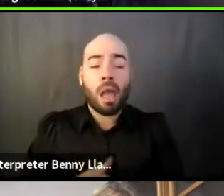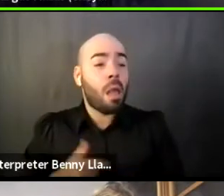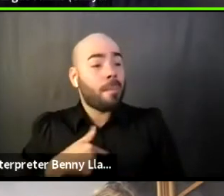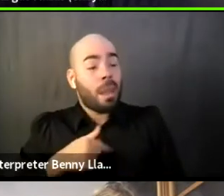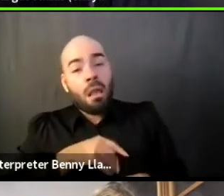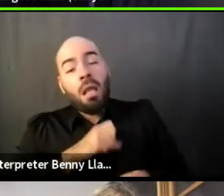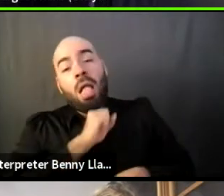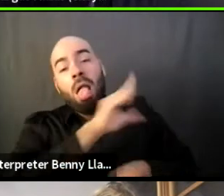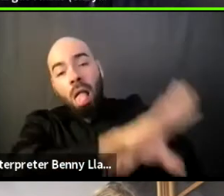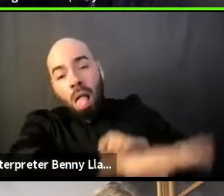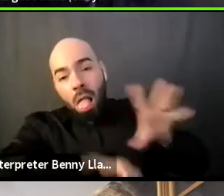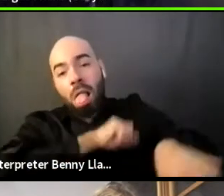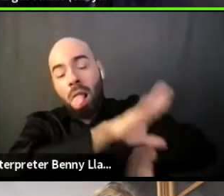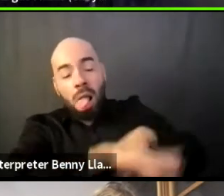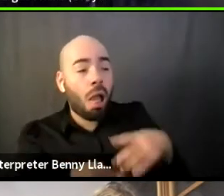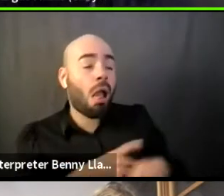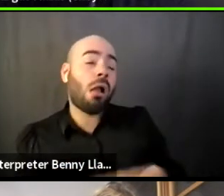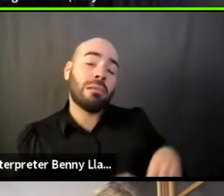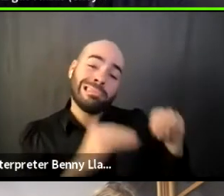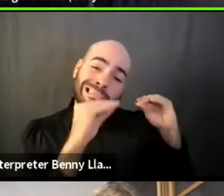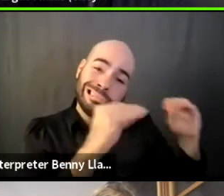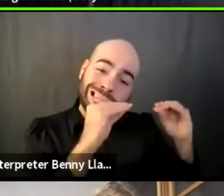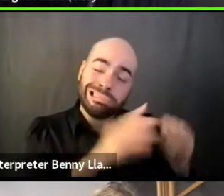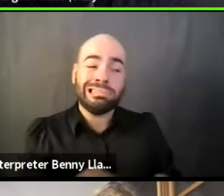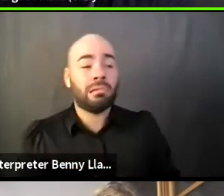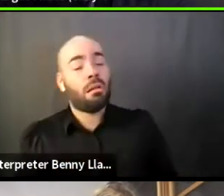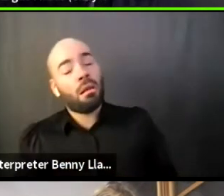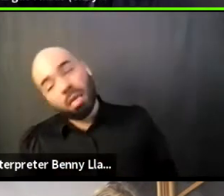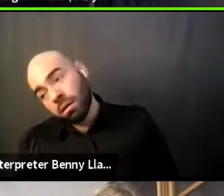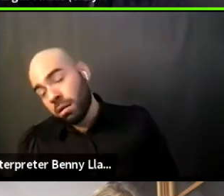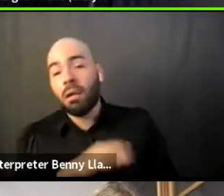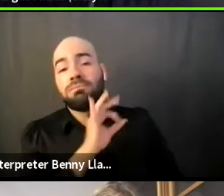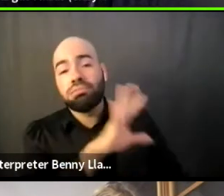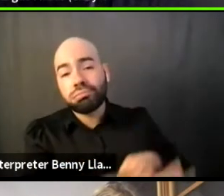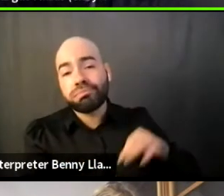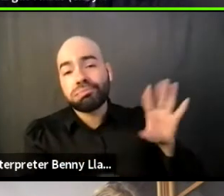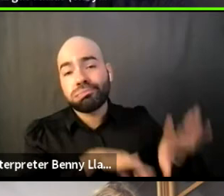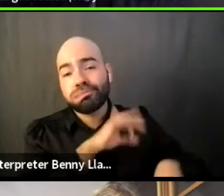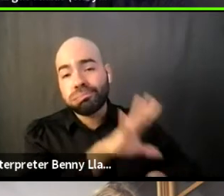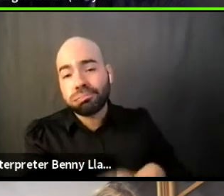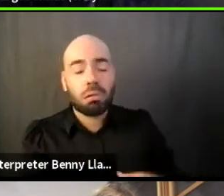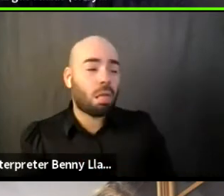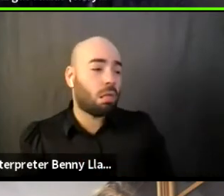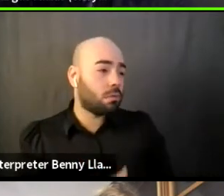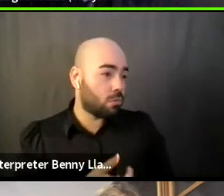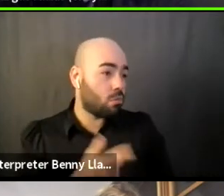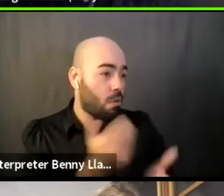I don't wanna keep educating you. I don't wanna keep like having you learn by your mistakes